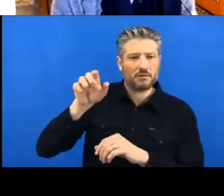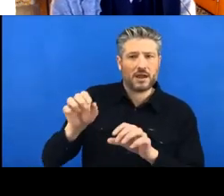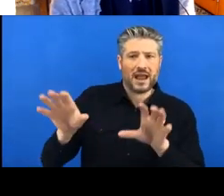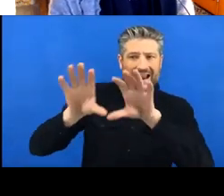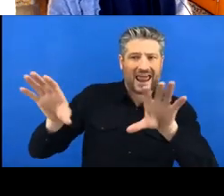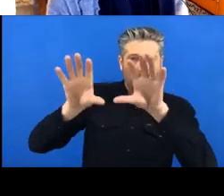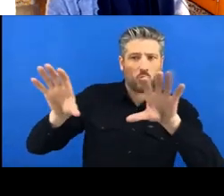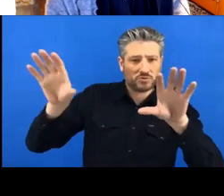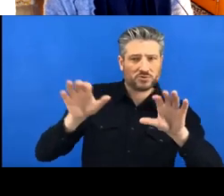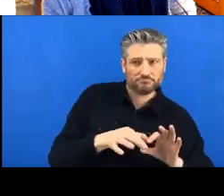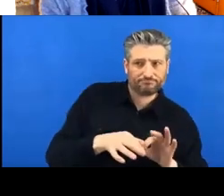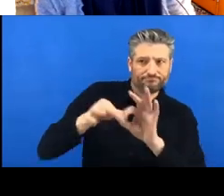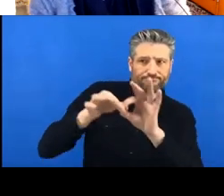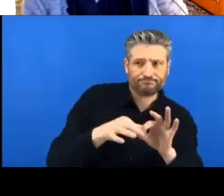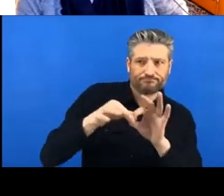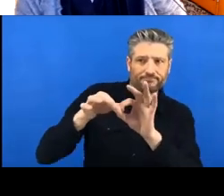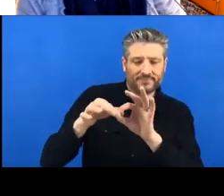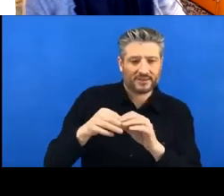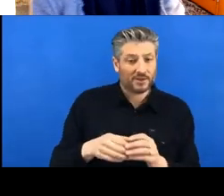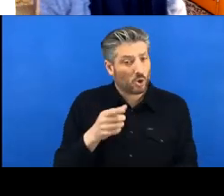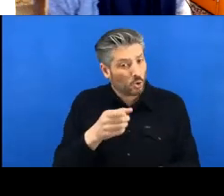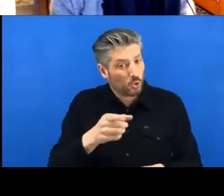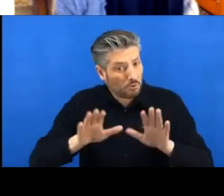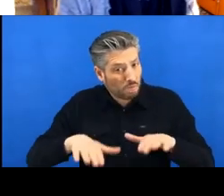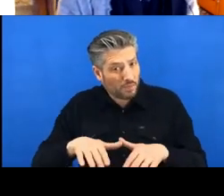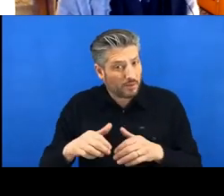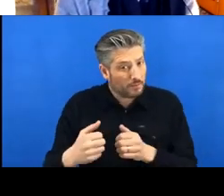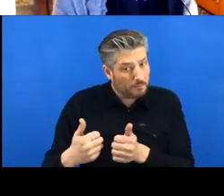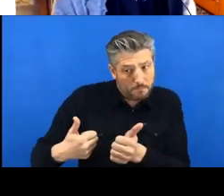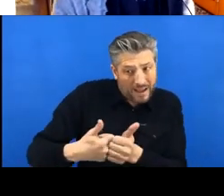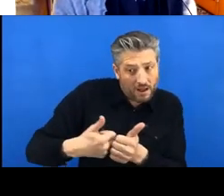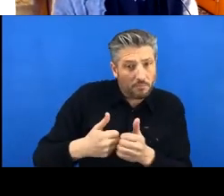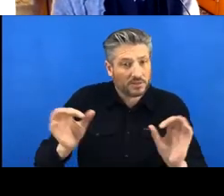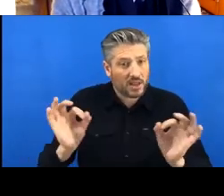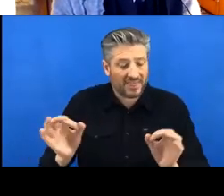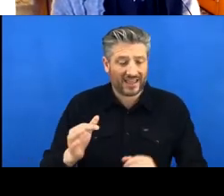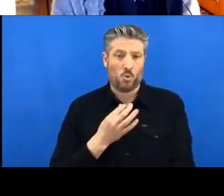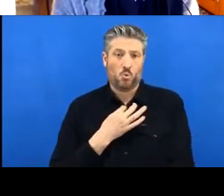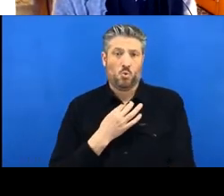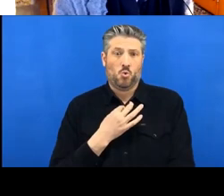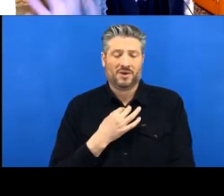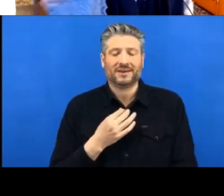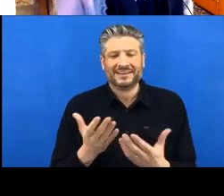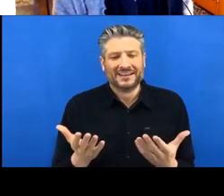then maybe you're living on the edge a little bit there . But yeah, so GitHub is kind of a bit like this,